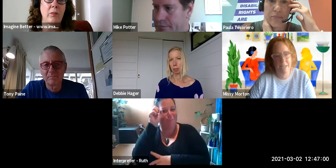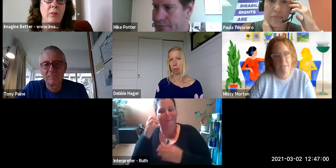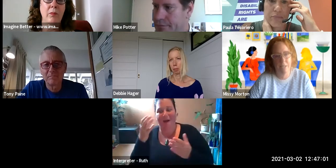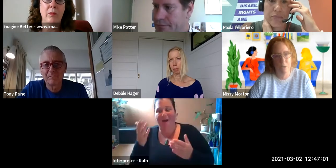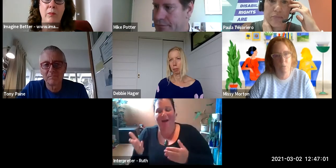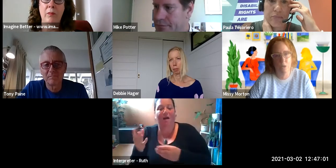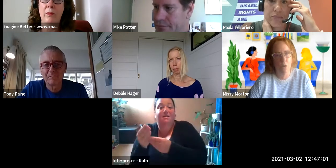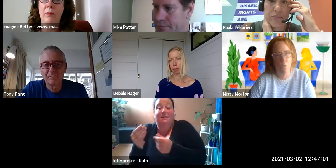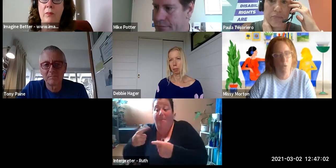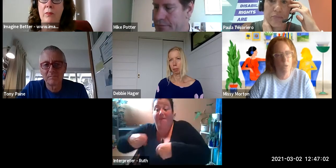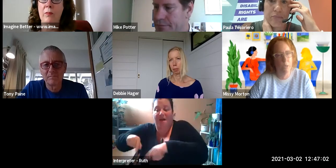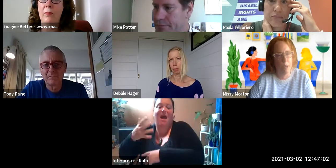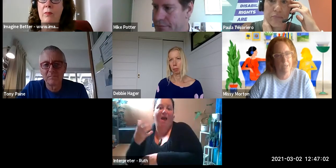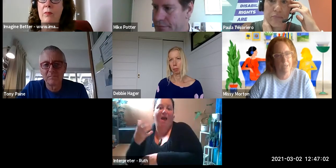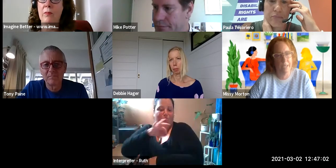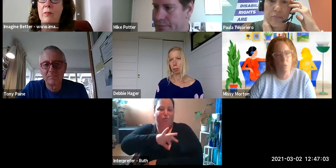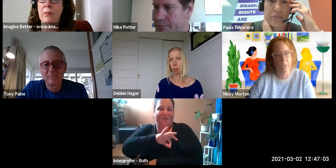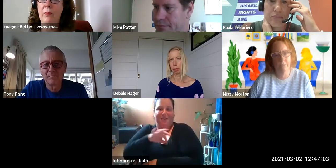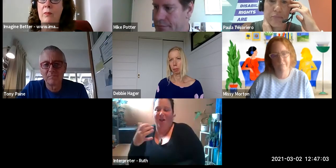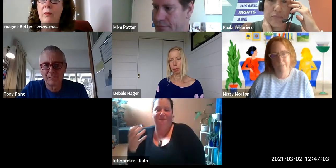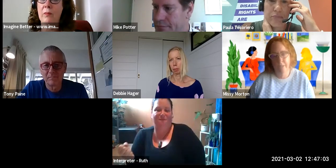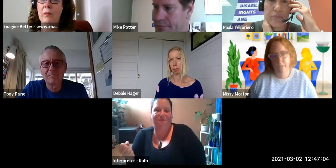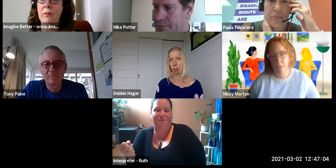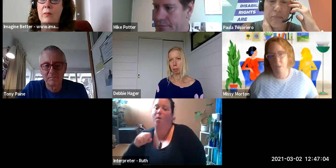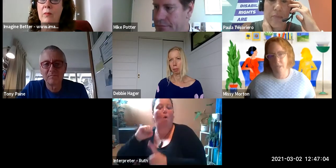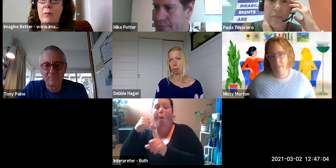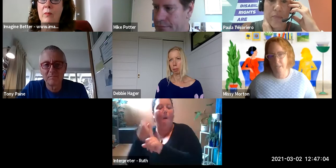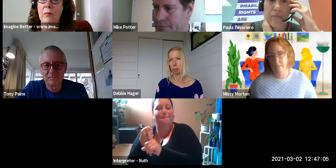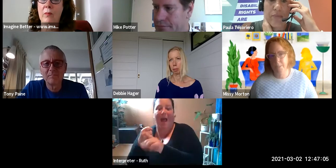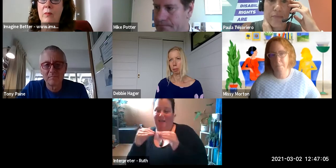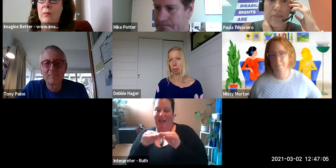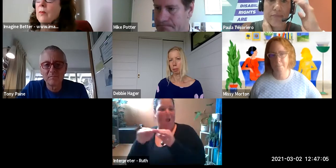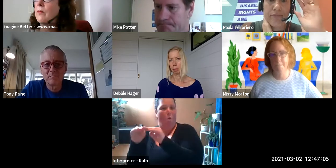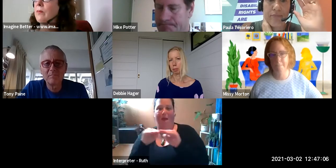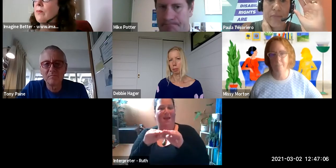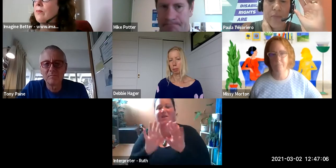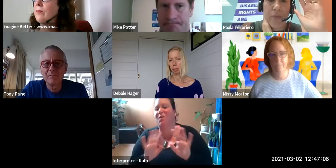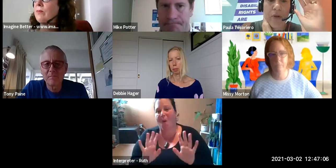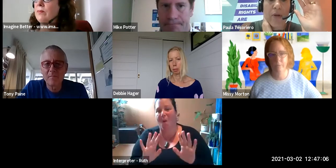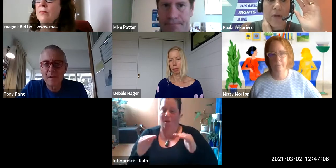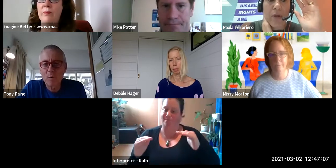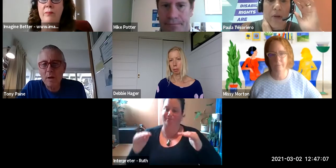and so we're not all impacted equally. I hope that makes sense?